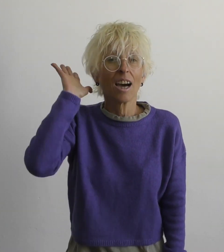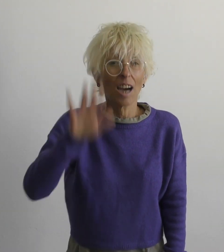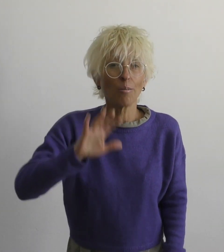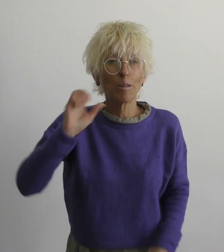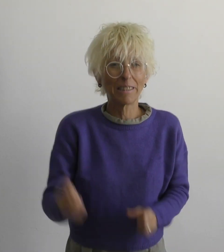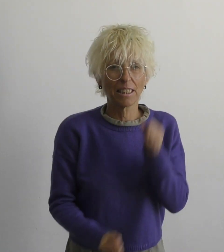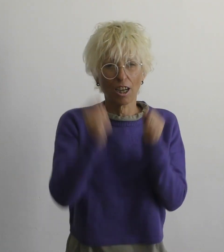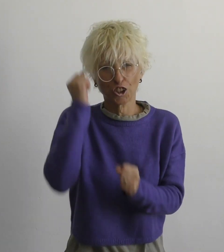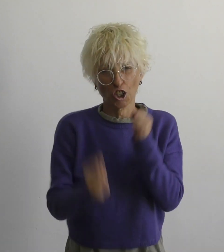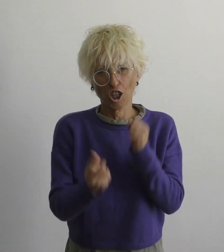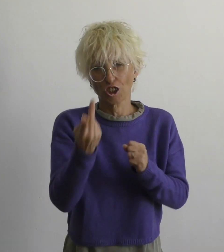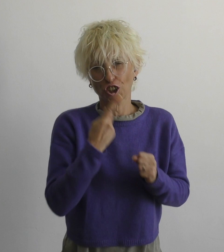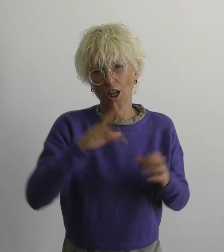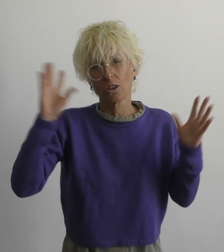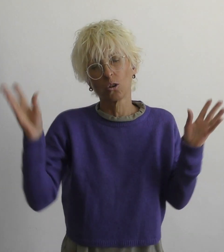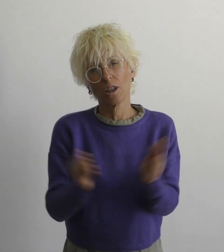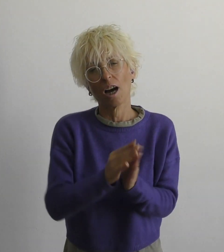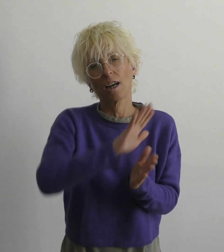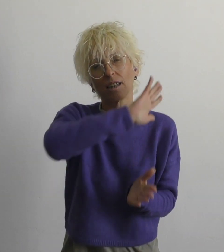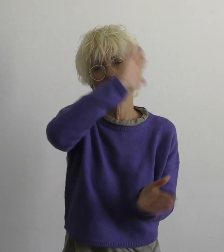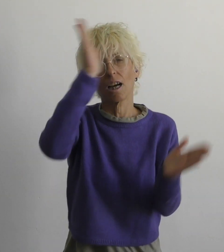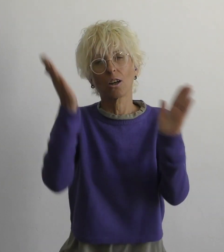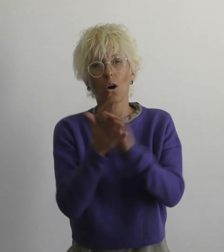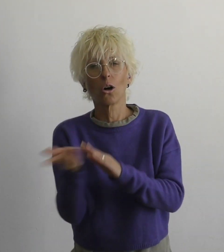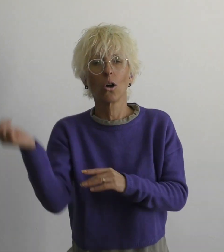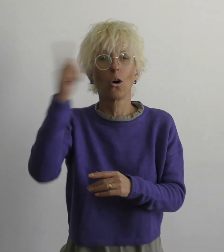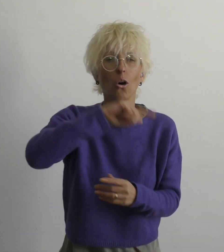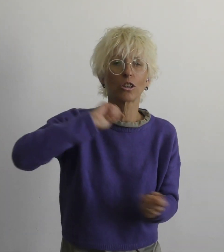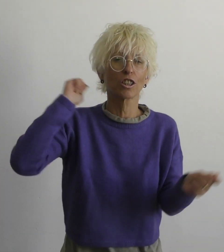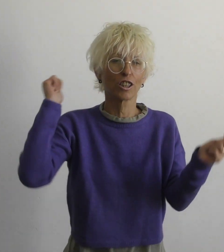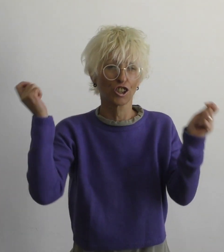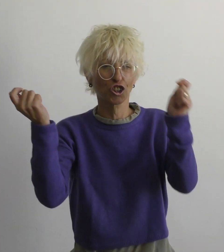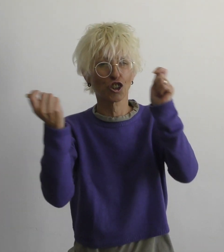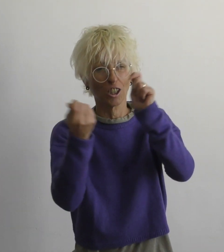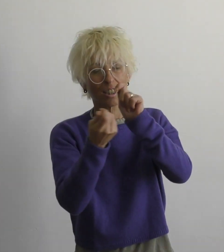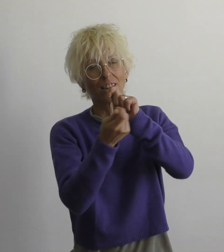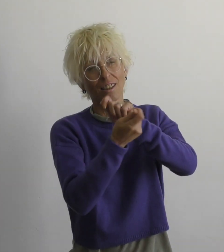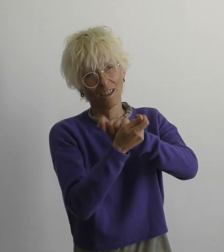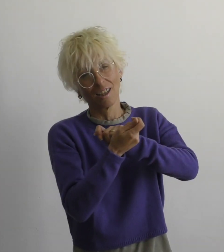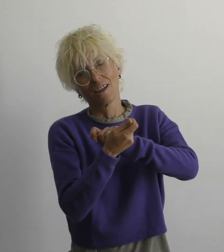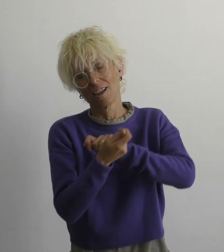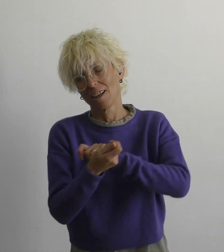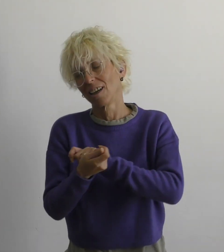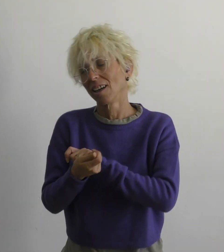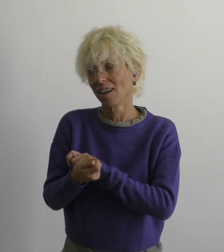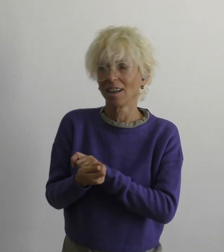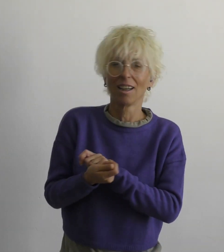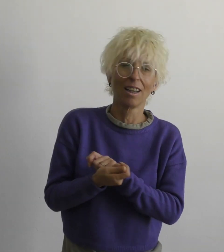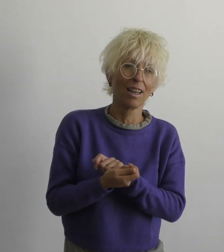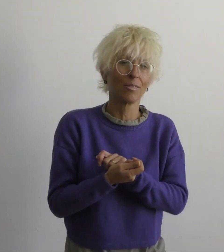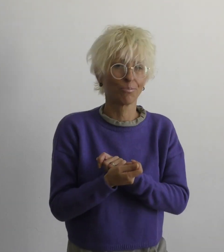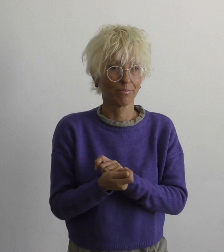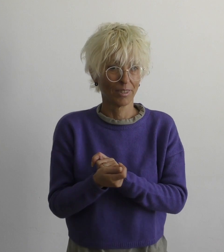Even if it's hard Both of us together will change everything